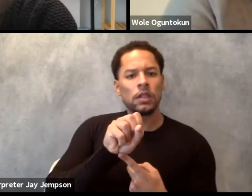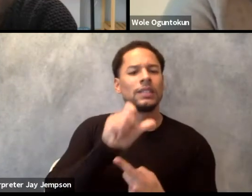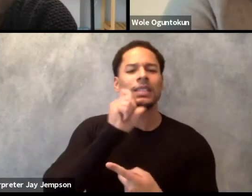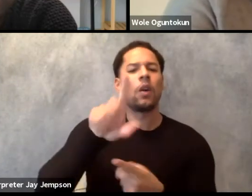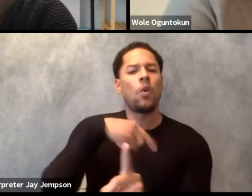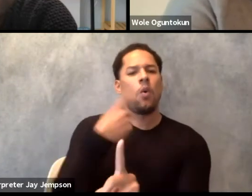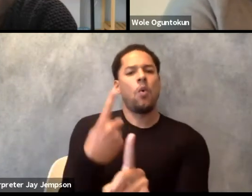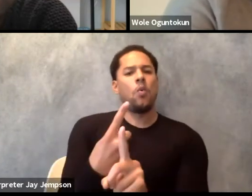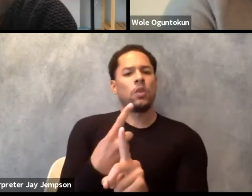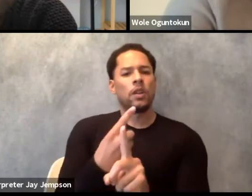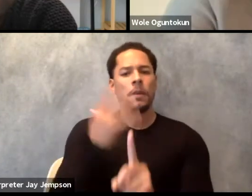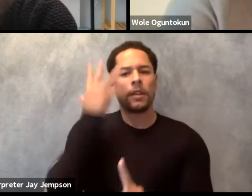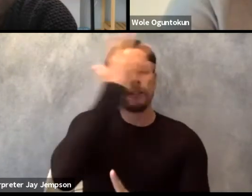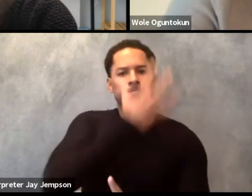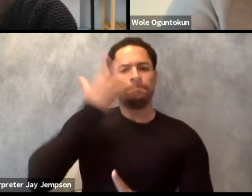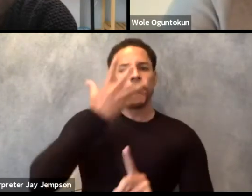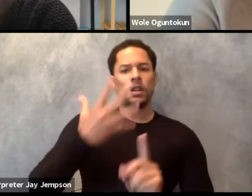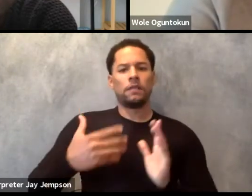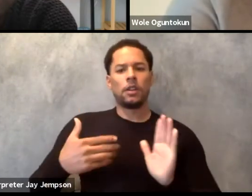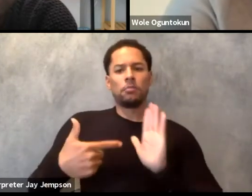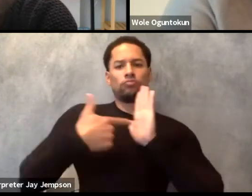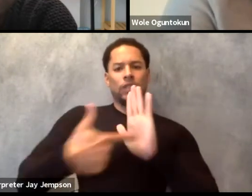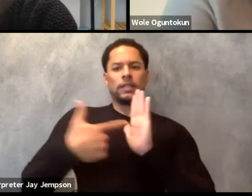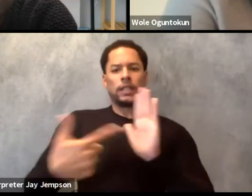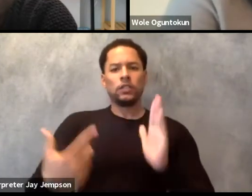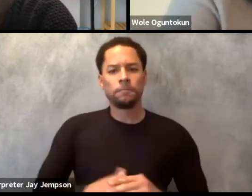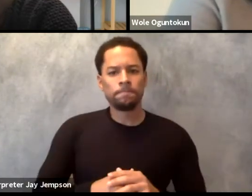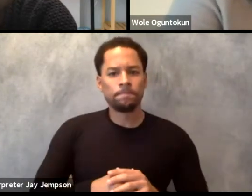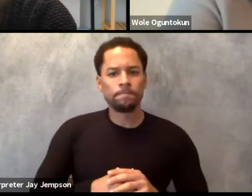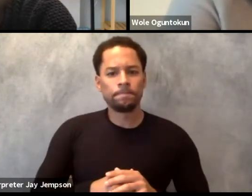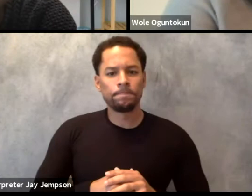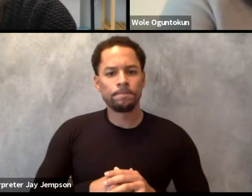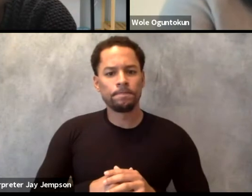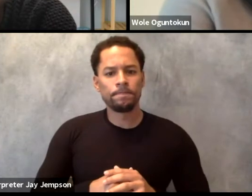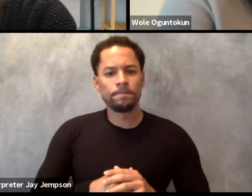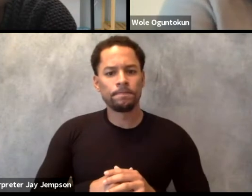But then the inherent, important meaning